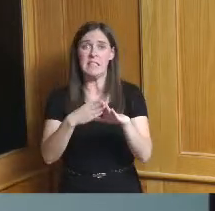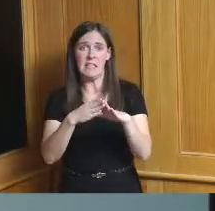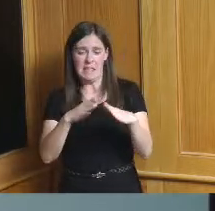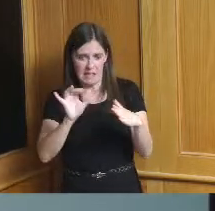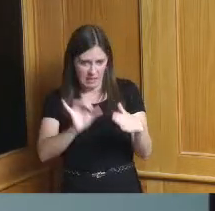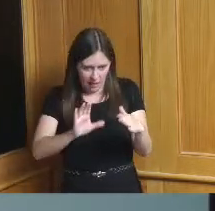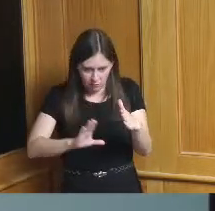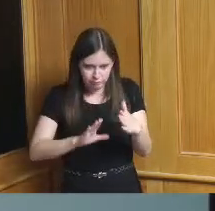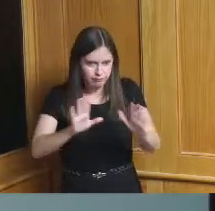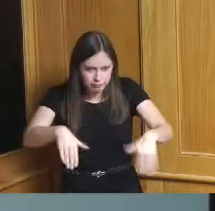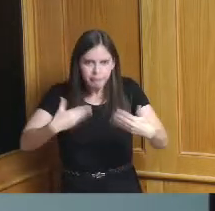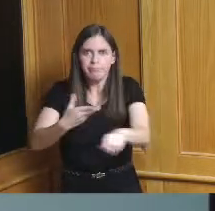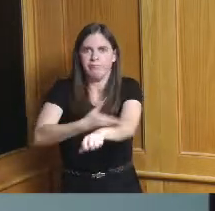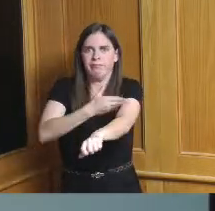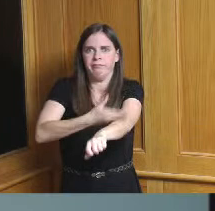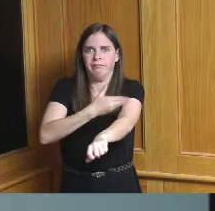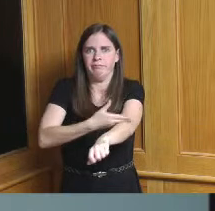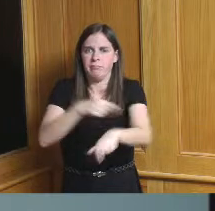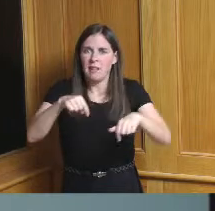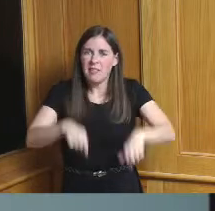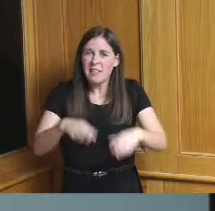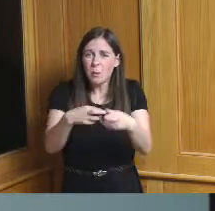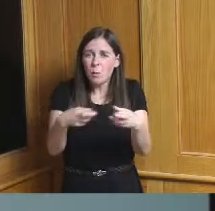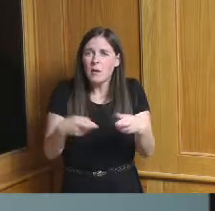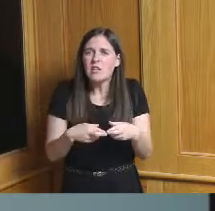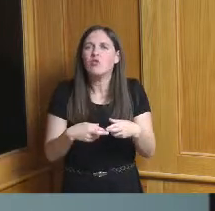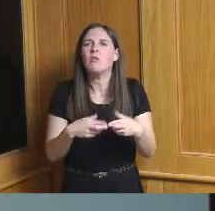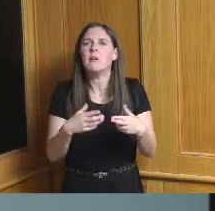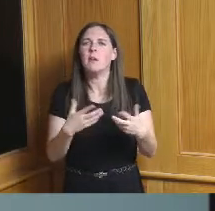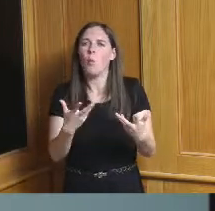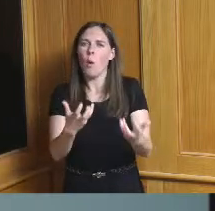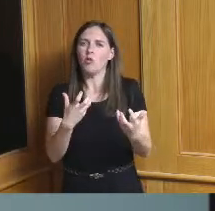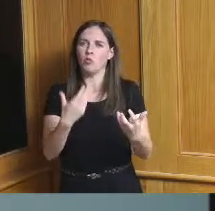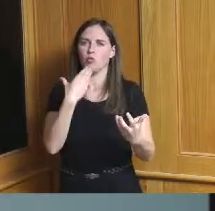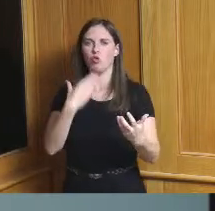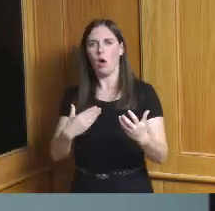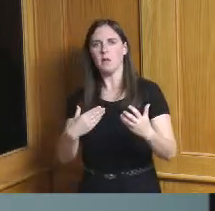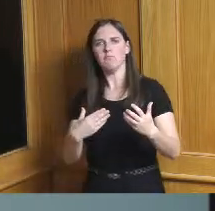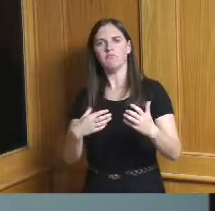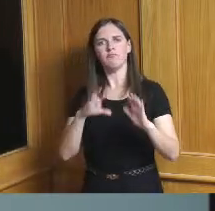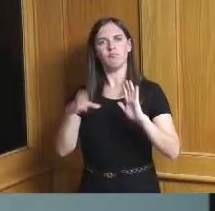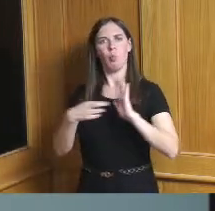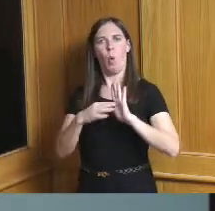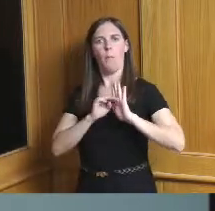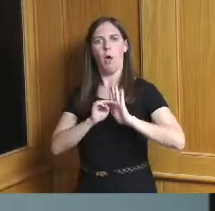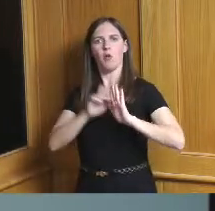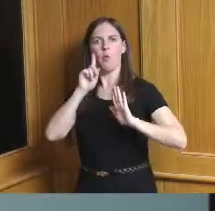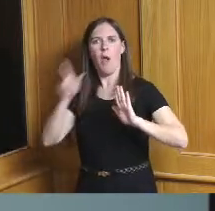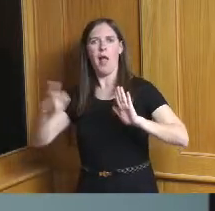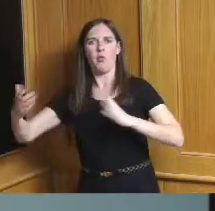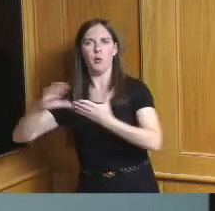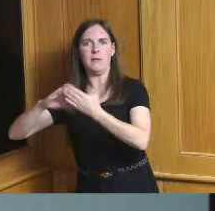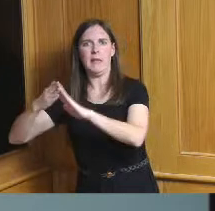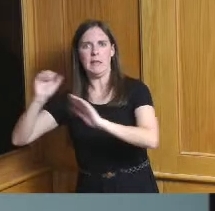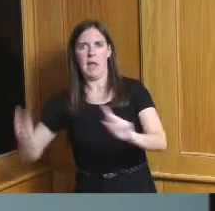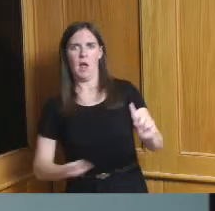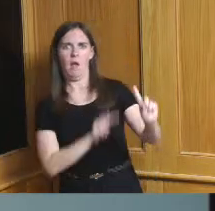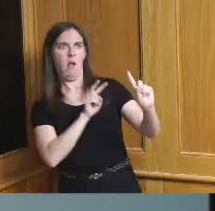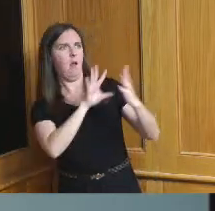ways this region looks to be a model for other midwestern cities around core revitalization